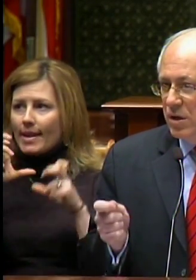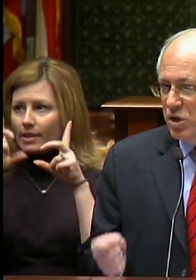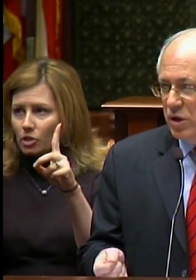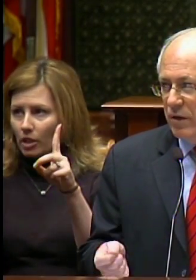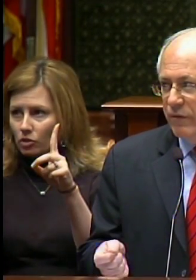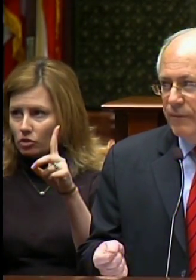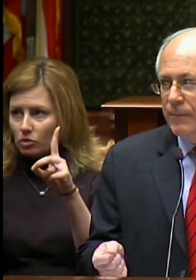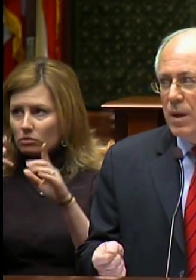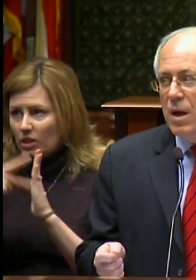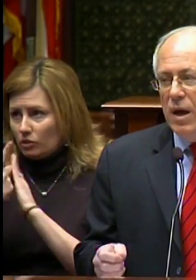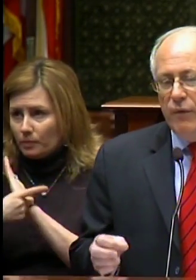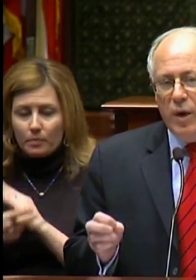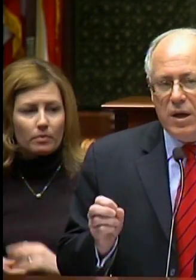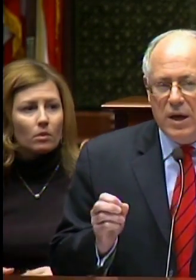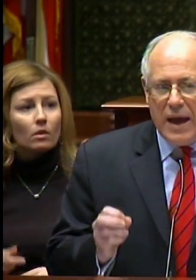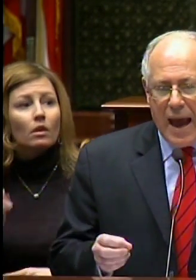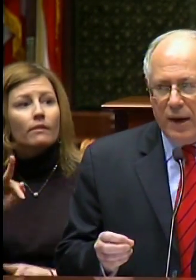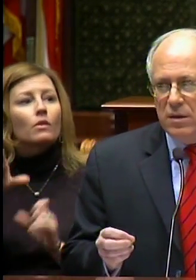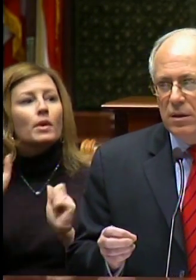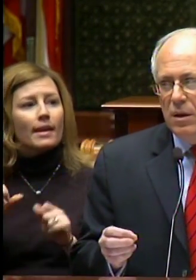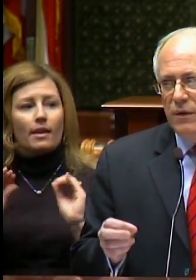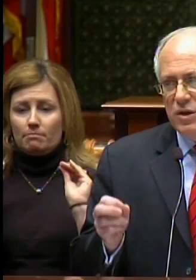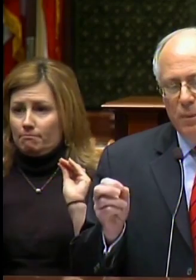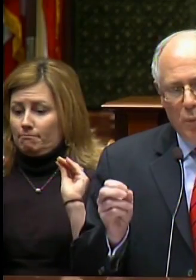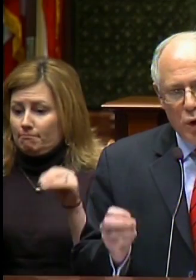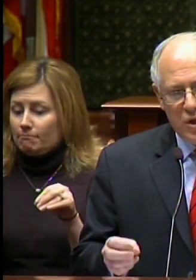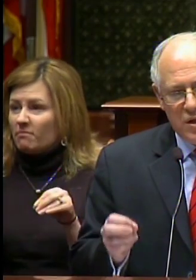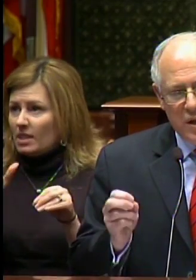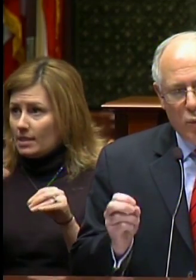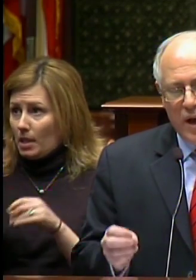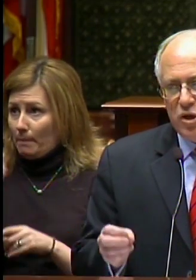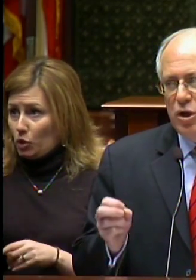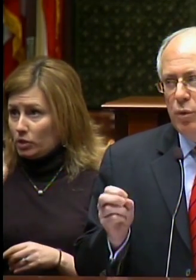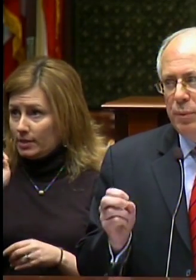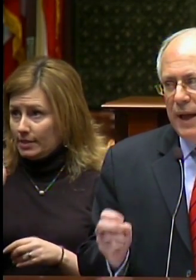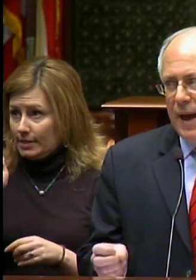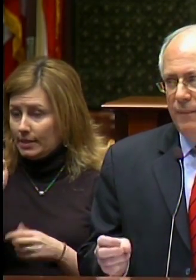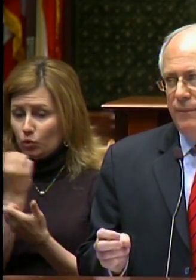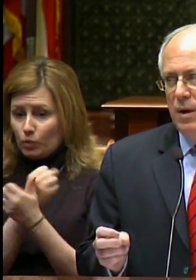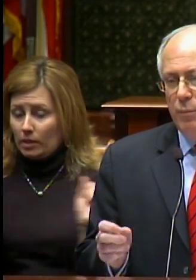initiative. If we can enact this emergency rescue plan